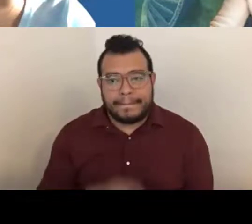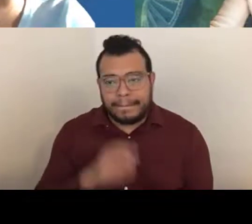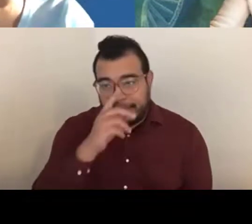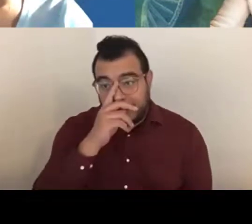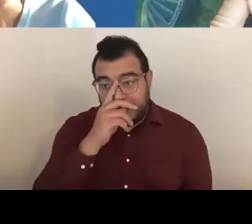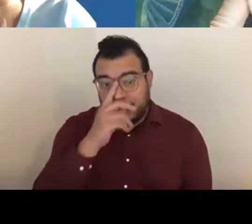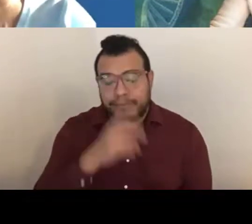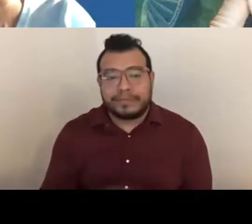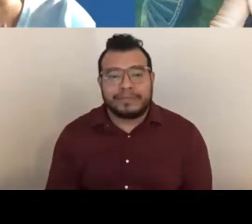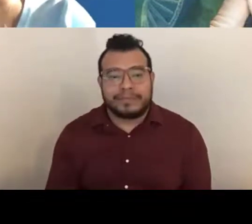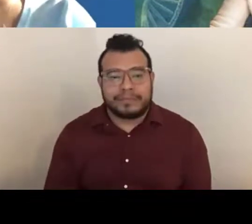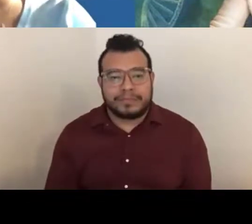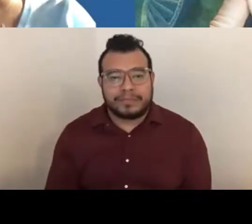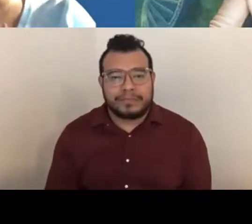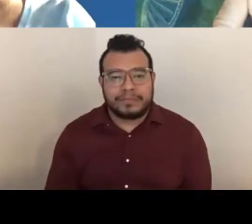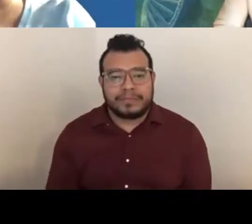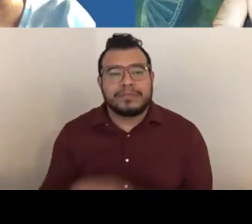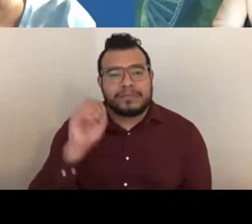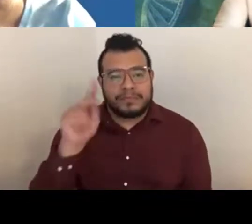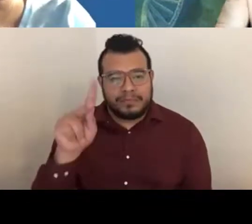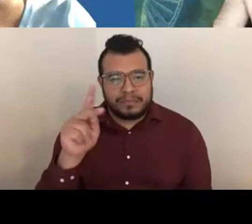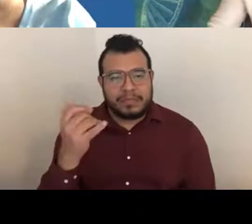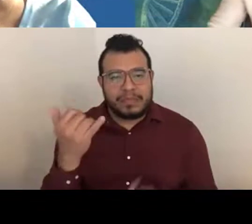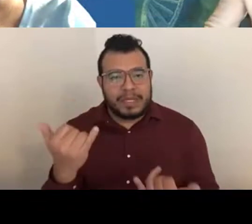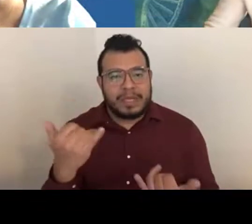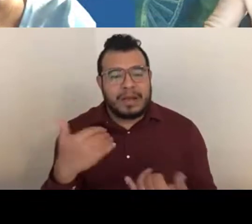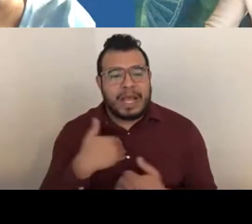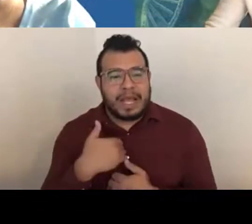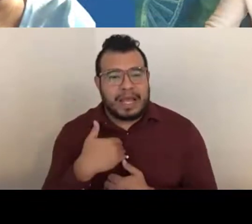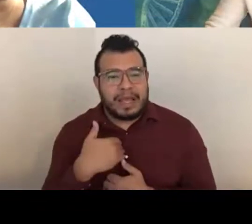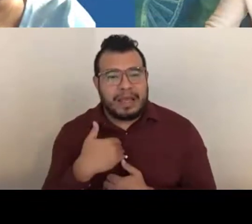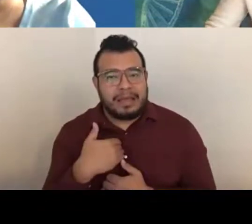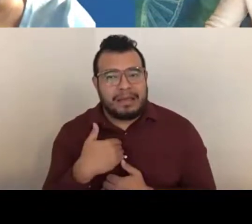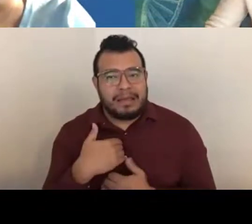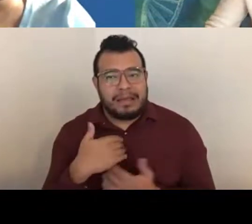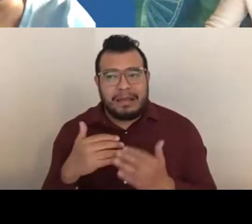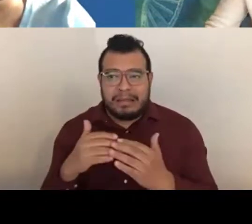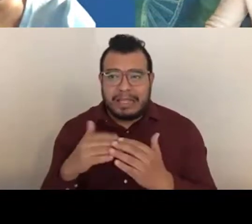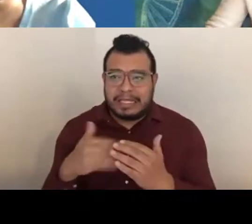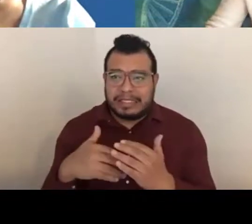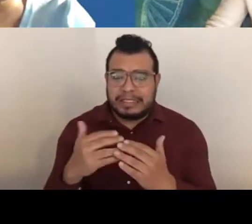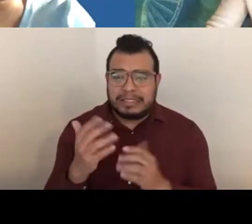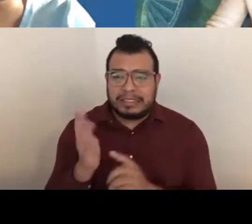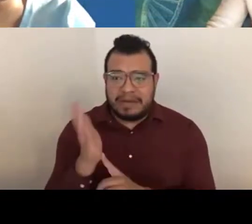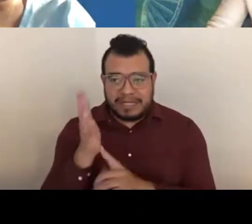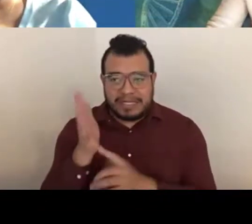Okay, so now we actually have less than 5 minutes left in the presentation,